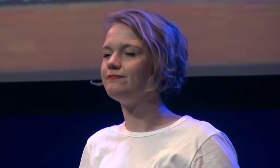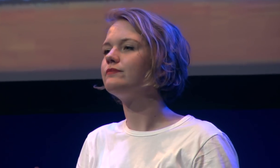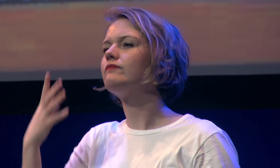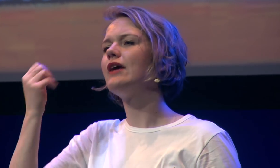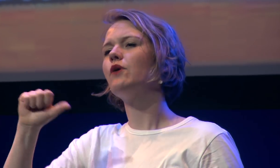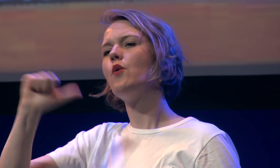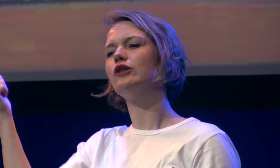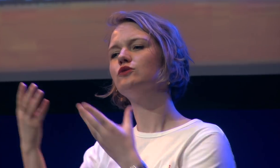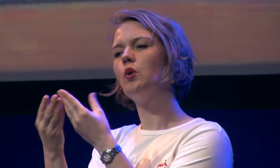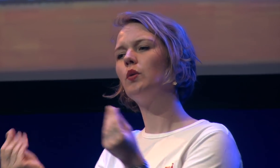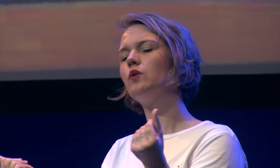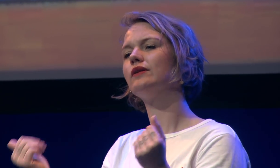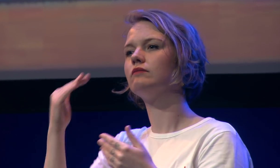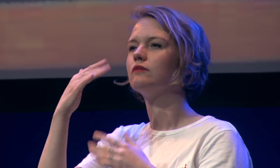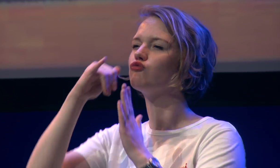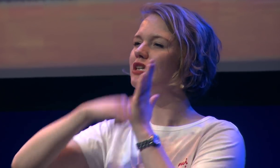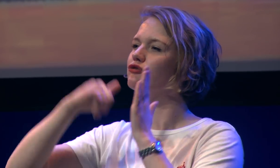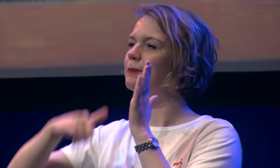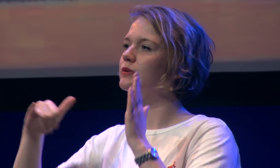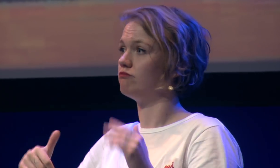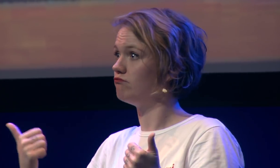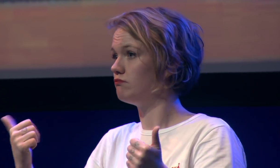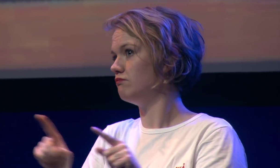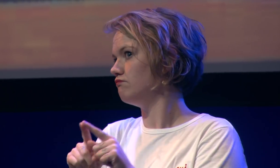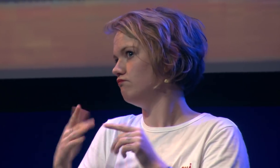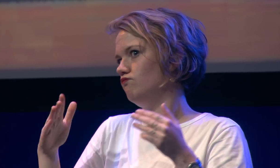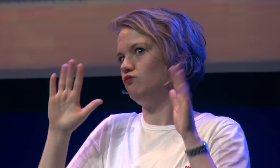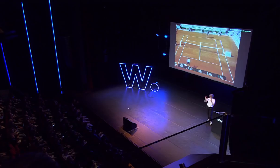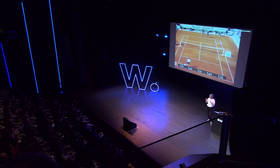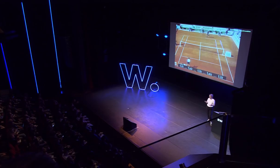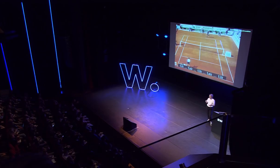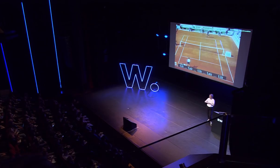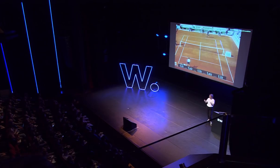necessary there are also other solutions transcripts are out there and those are